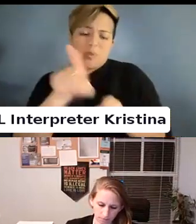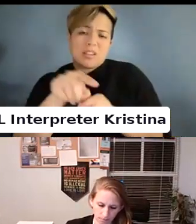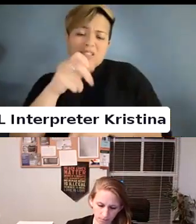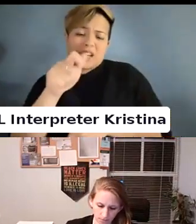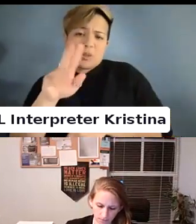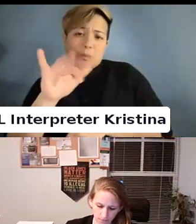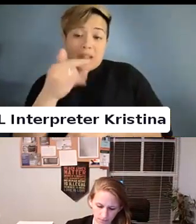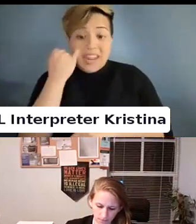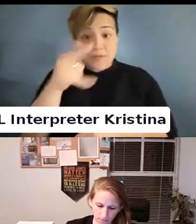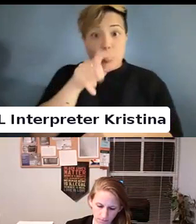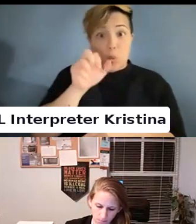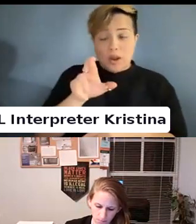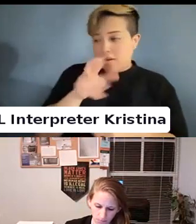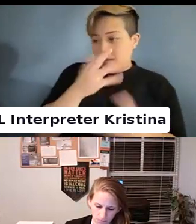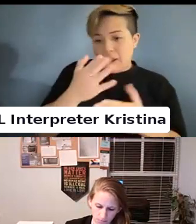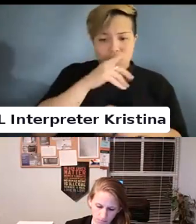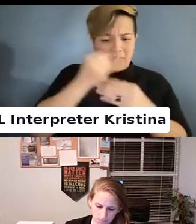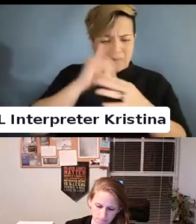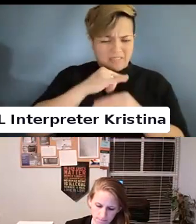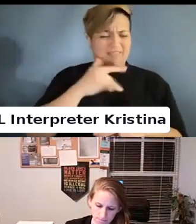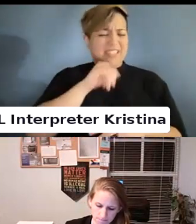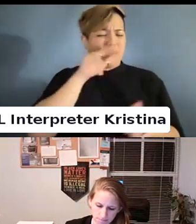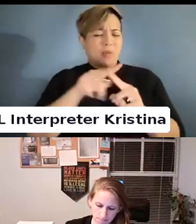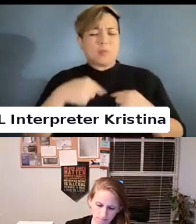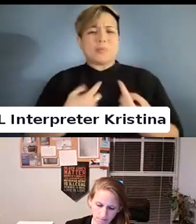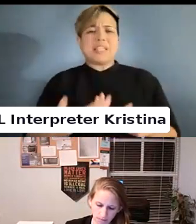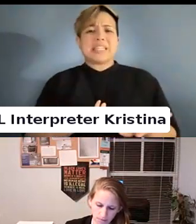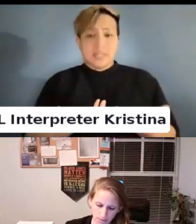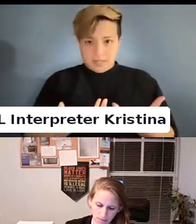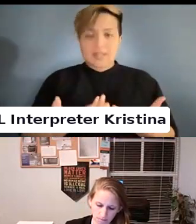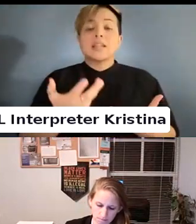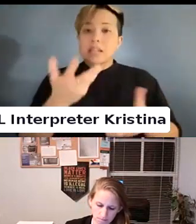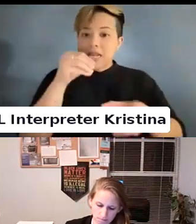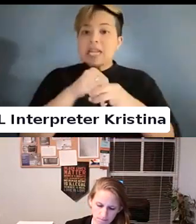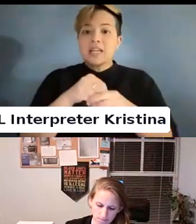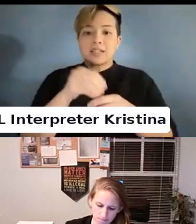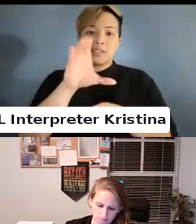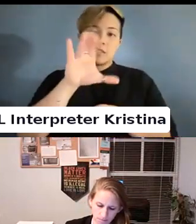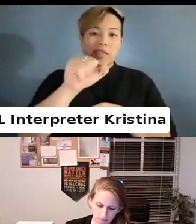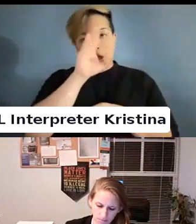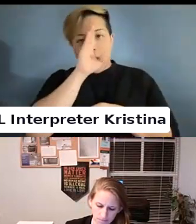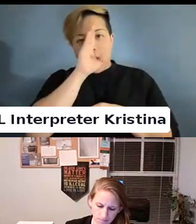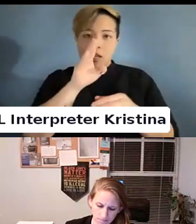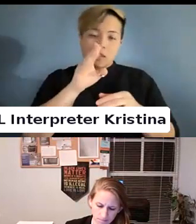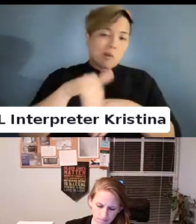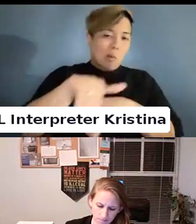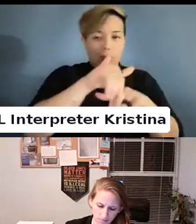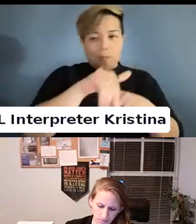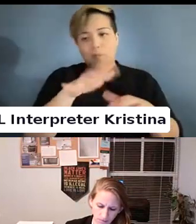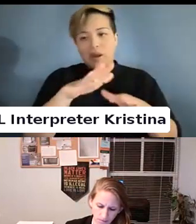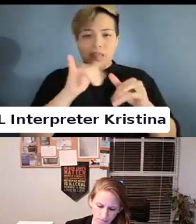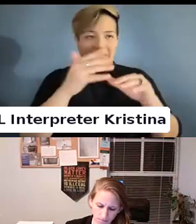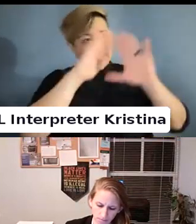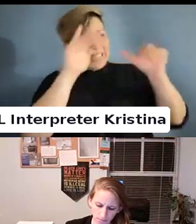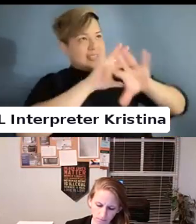Or you might not get information relevant to a heteronormative system.